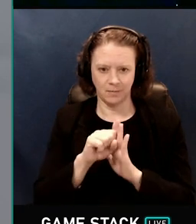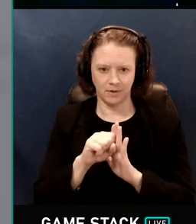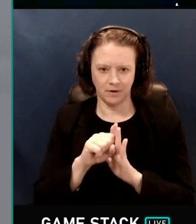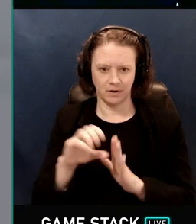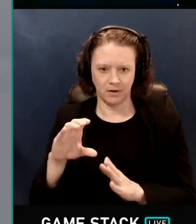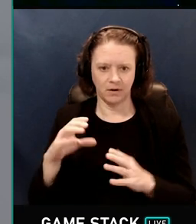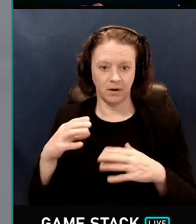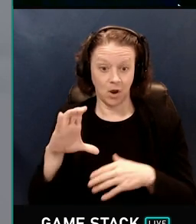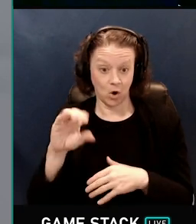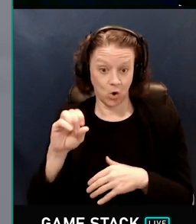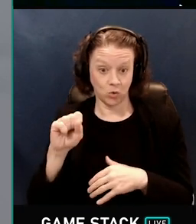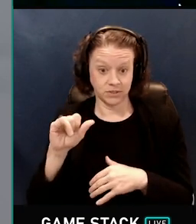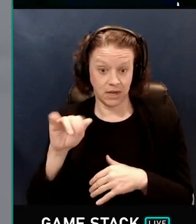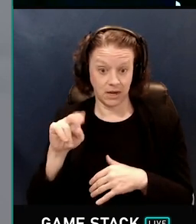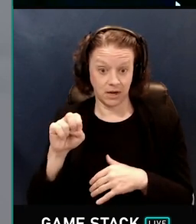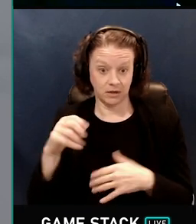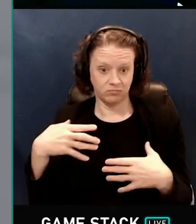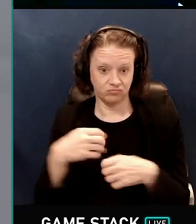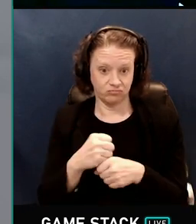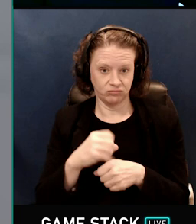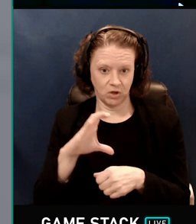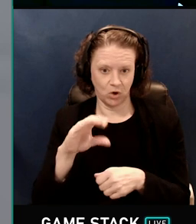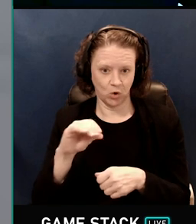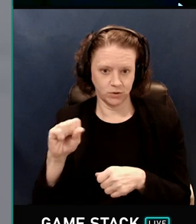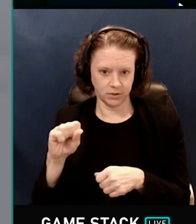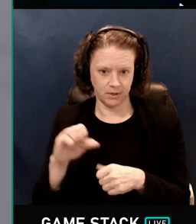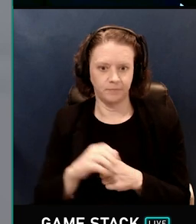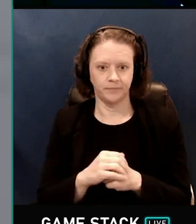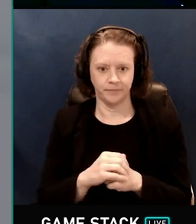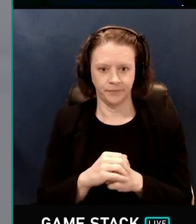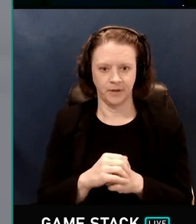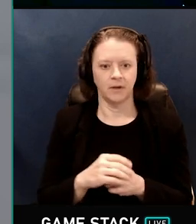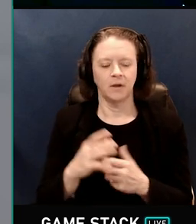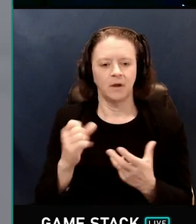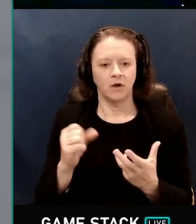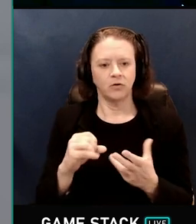And this uses the fact that rays at shallow angles to a surface